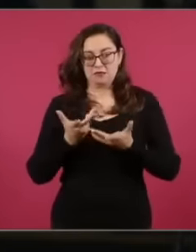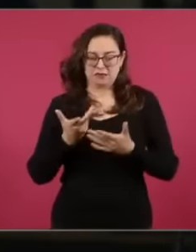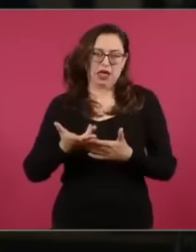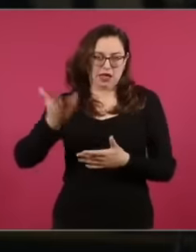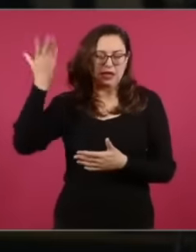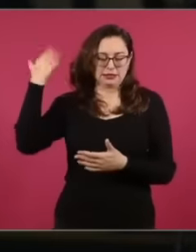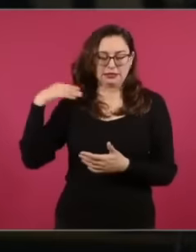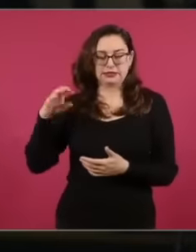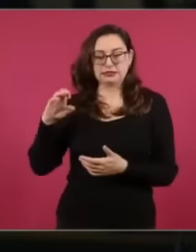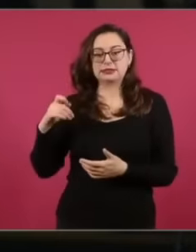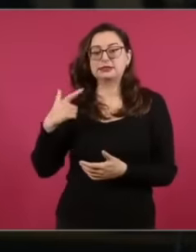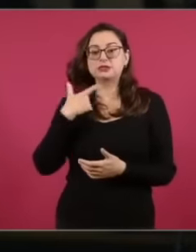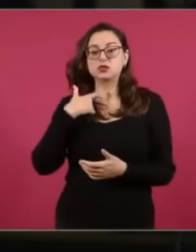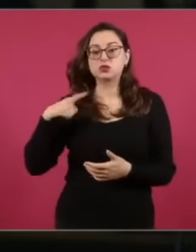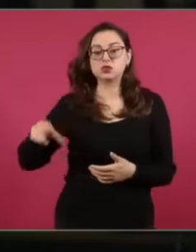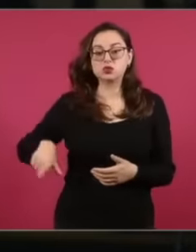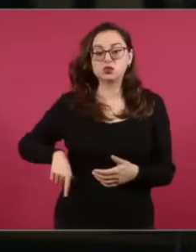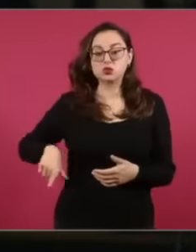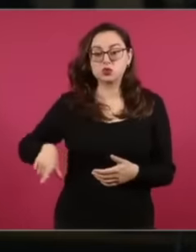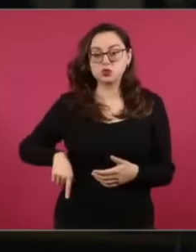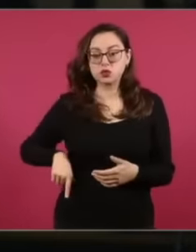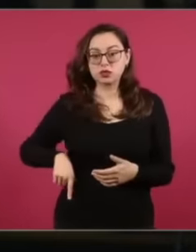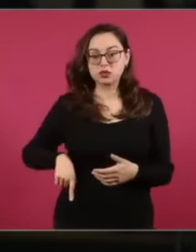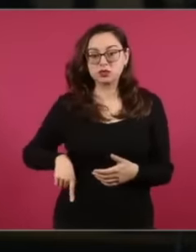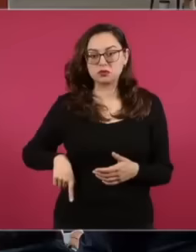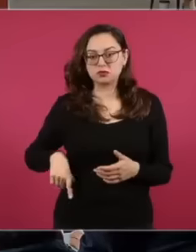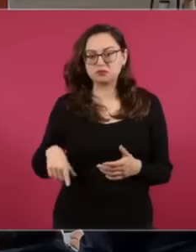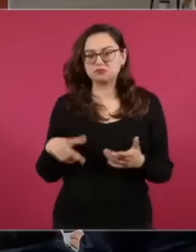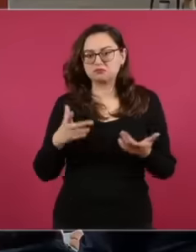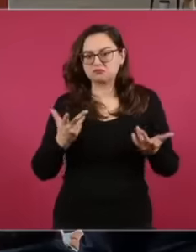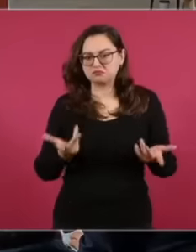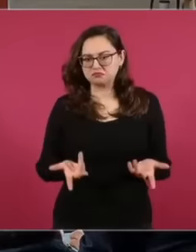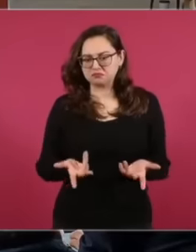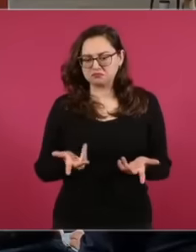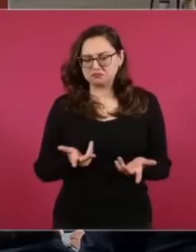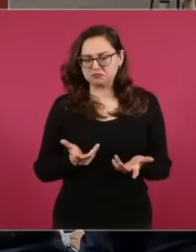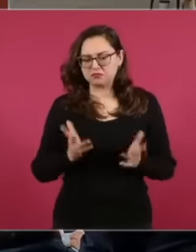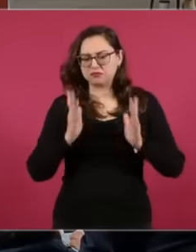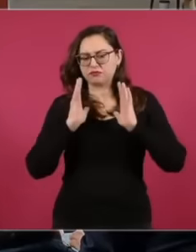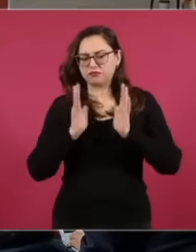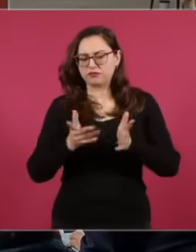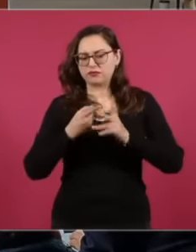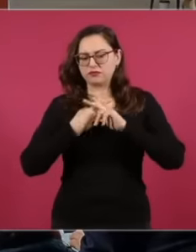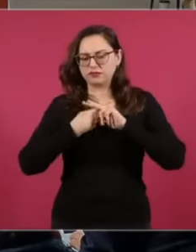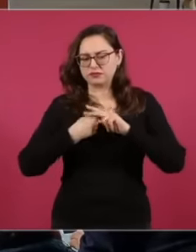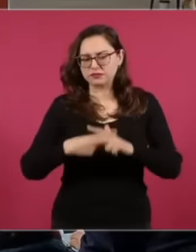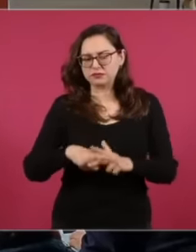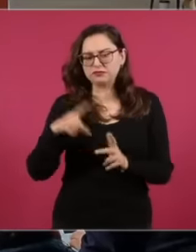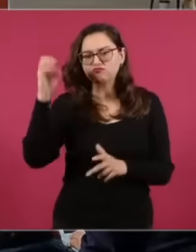there was already talk of this type of narrative, I would like to ask you, President, if in this sense, have you